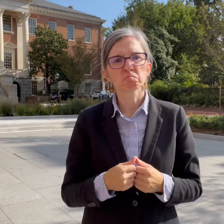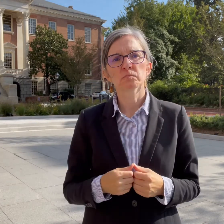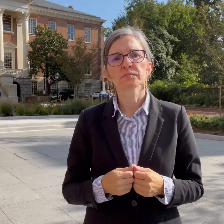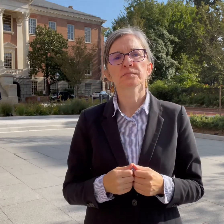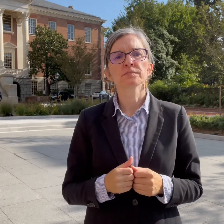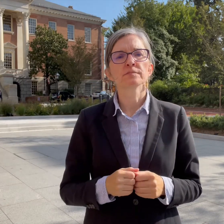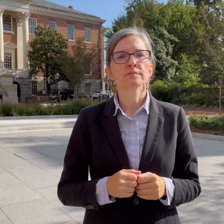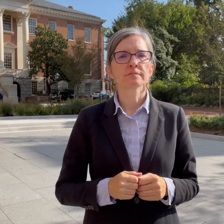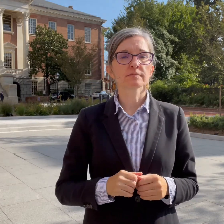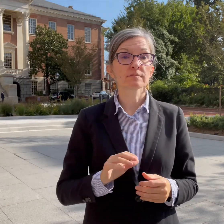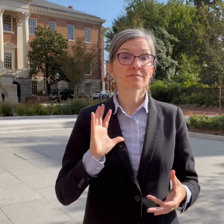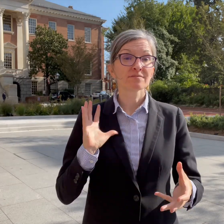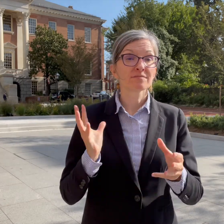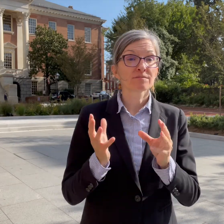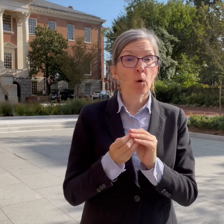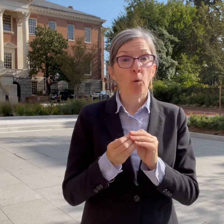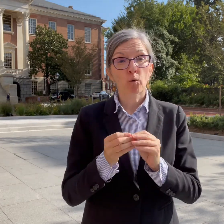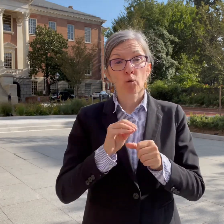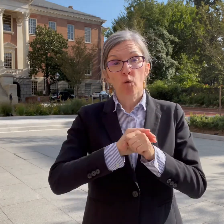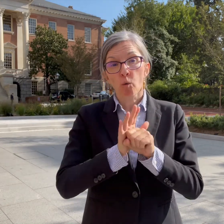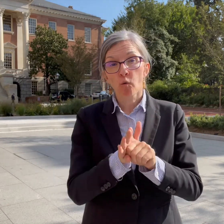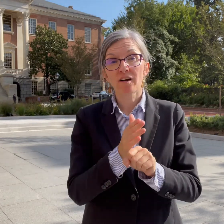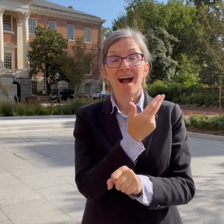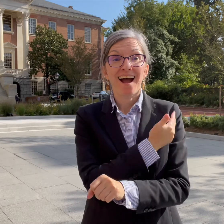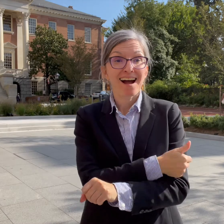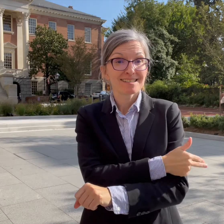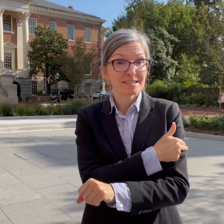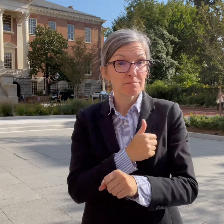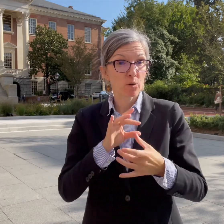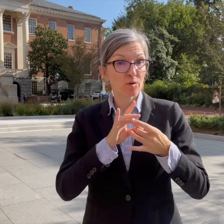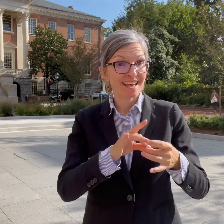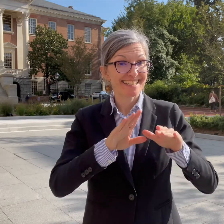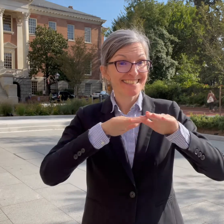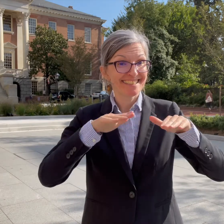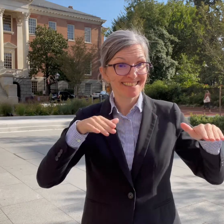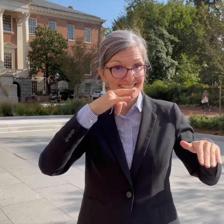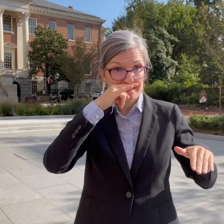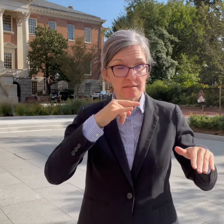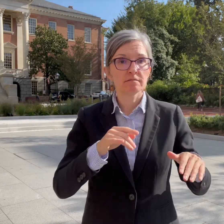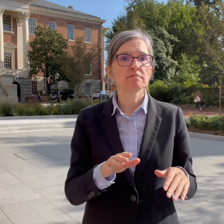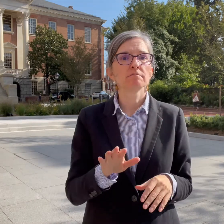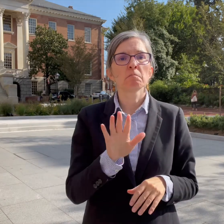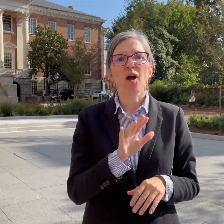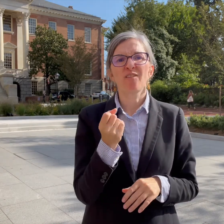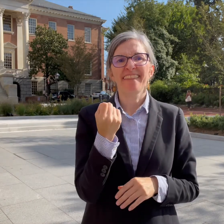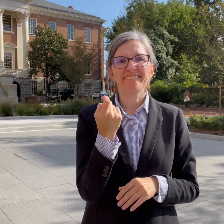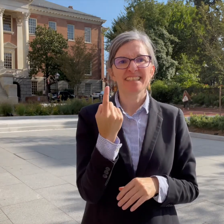Covid-19 pediatric hospitalizations 11